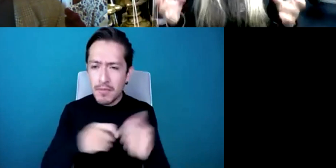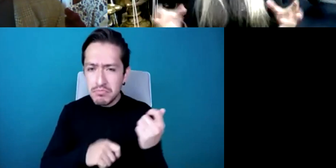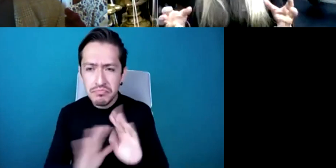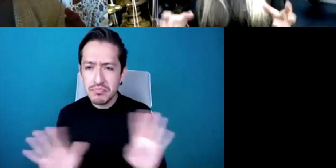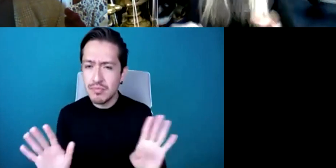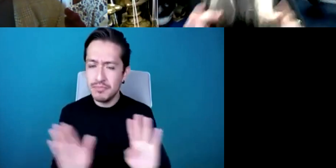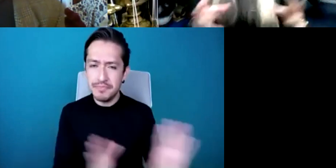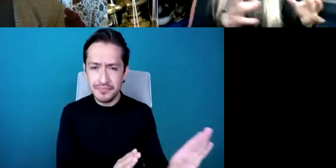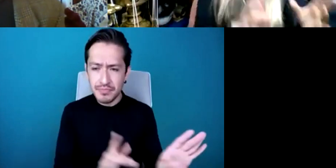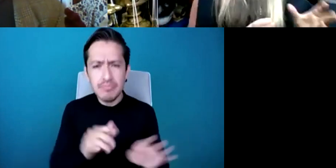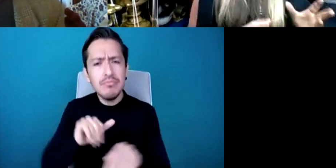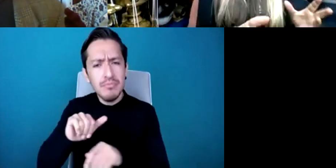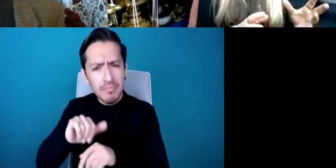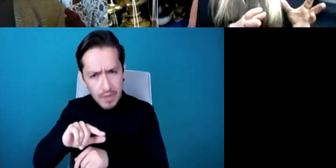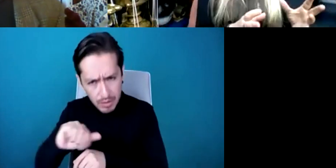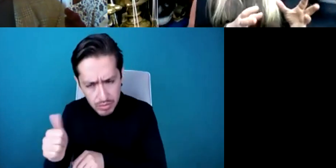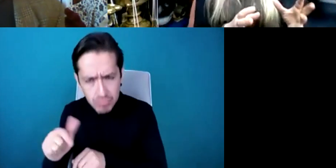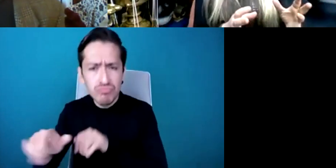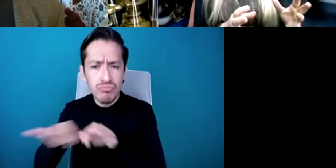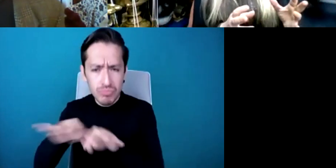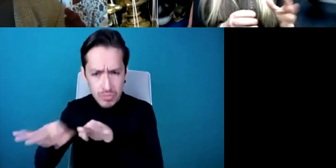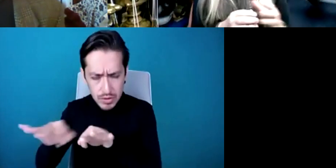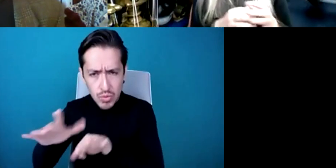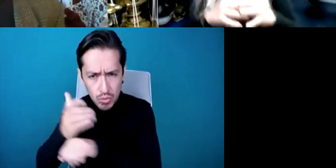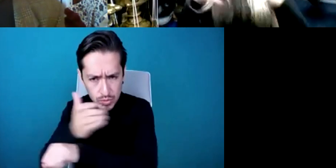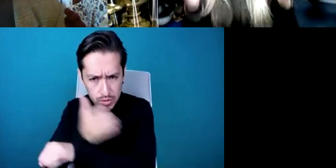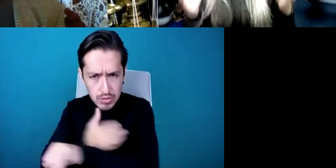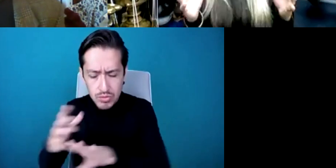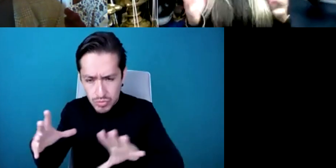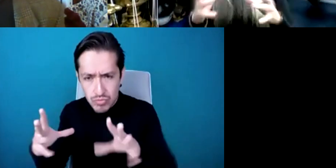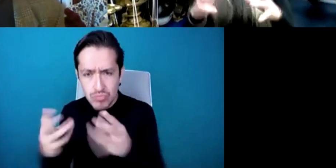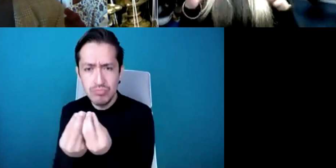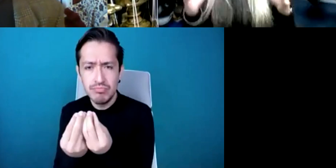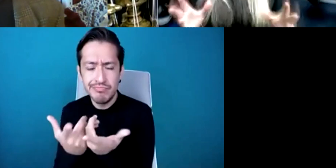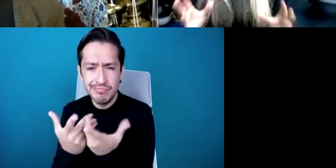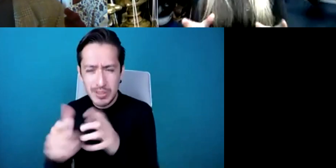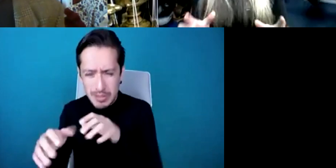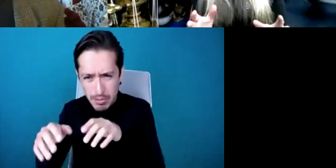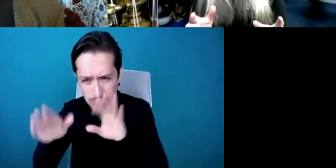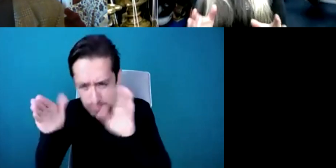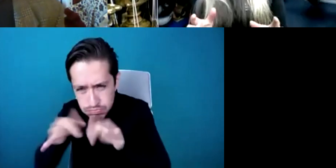a team to get the result that we all want so, it's really clear, it's really simple, what has to happen